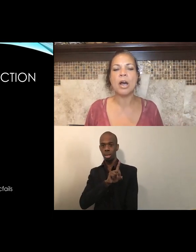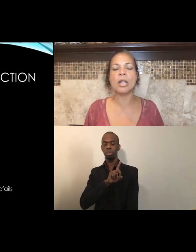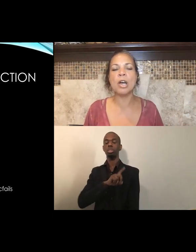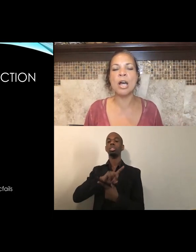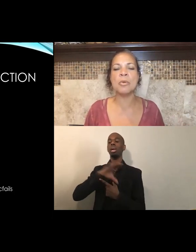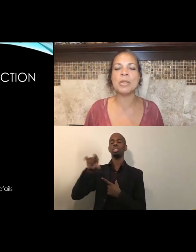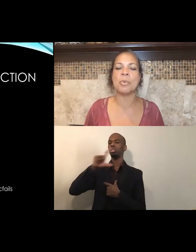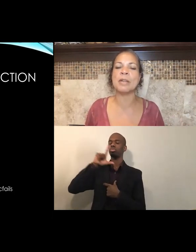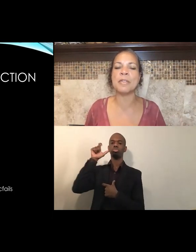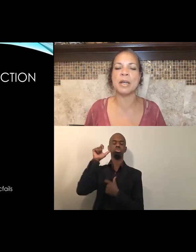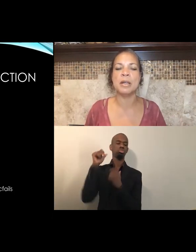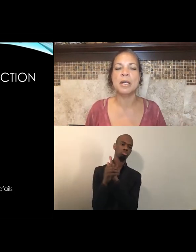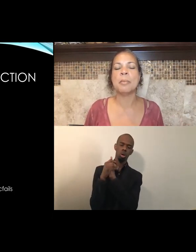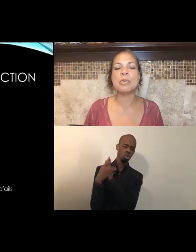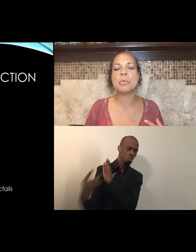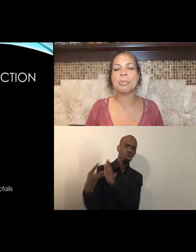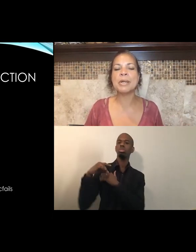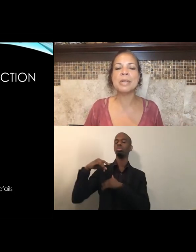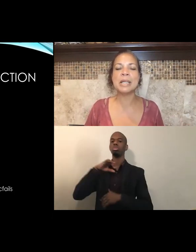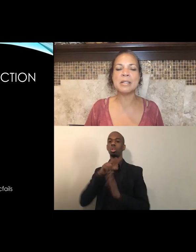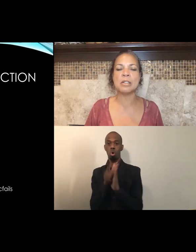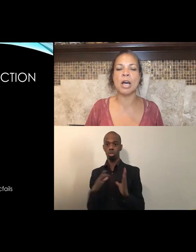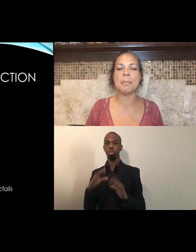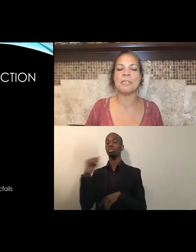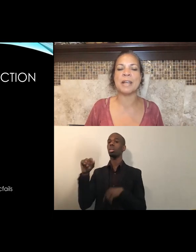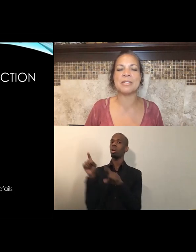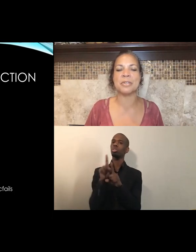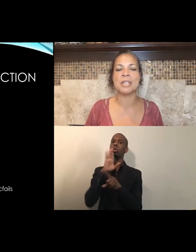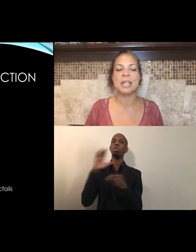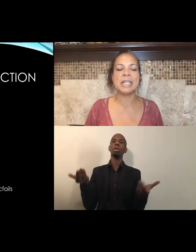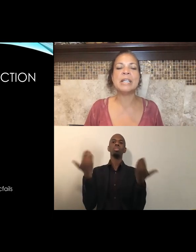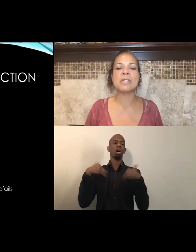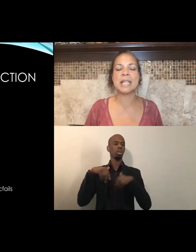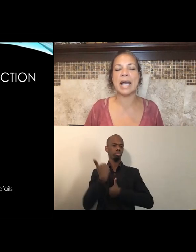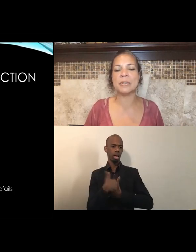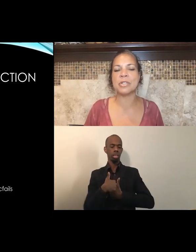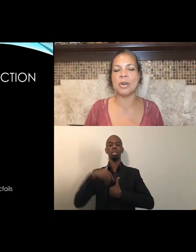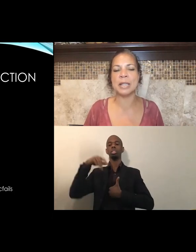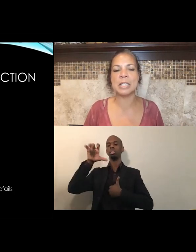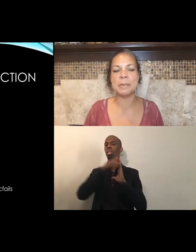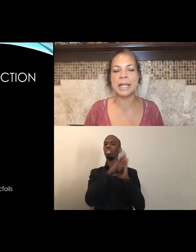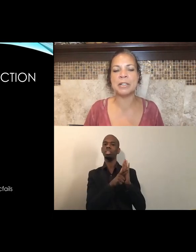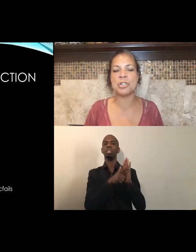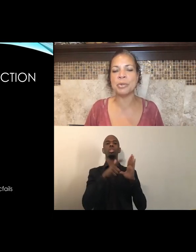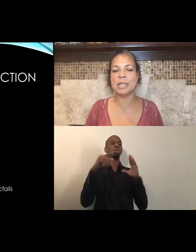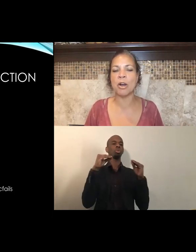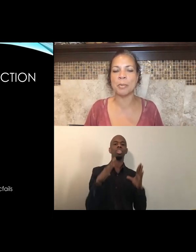along with one of the most brilliant law professors, legal scholars on this planet, Jody Armour,